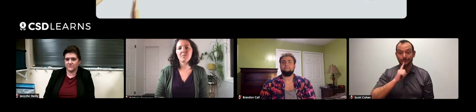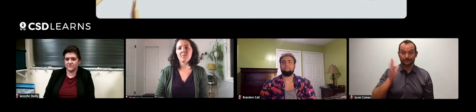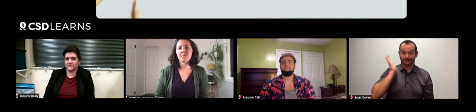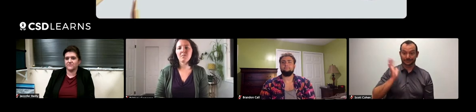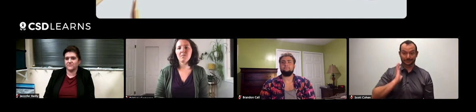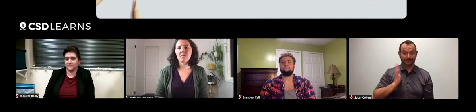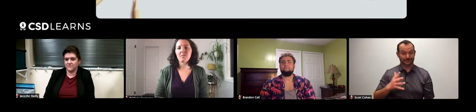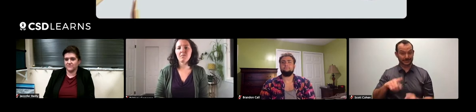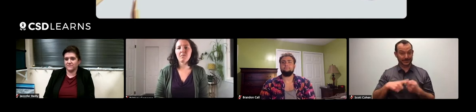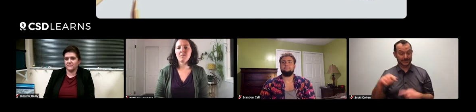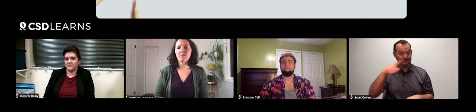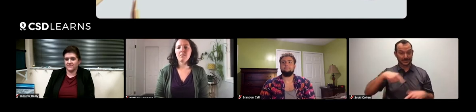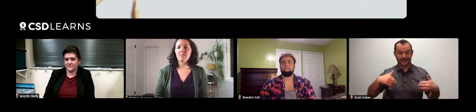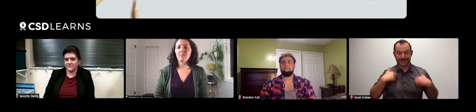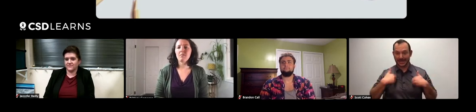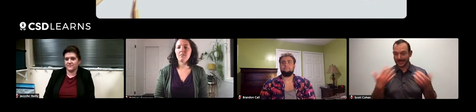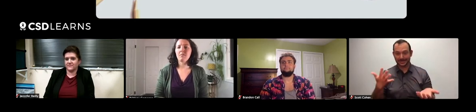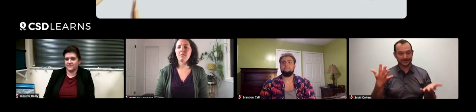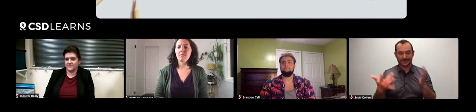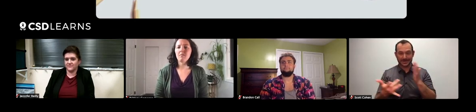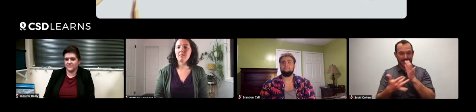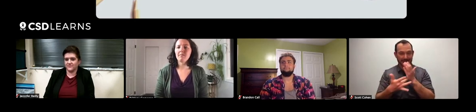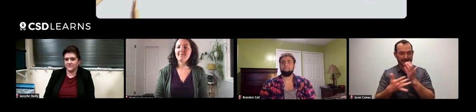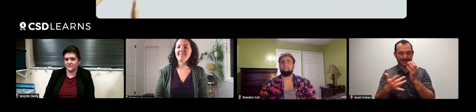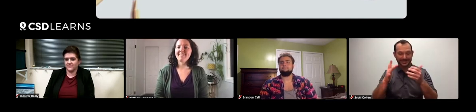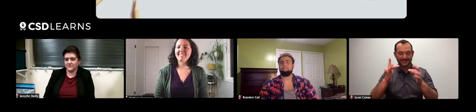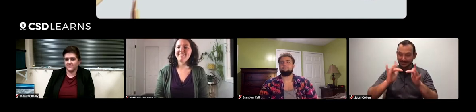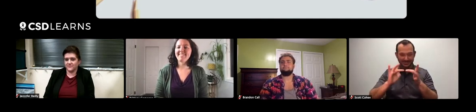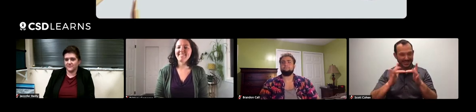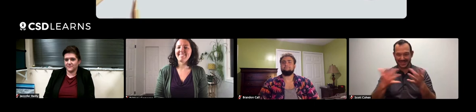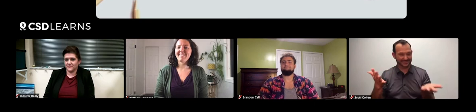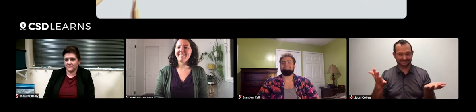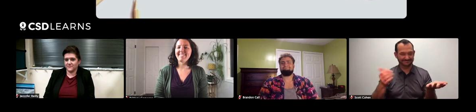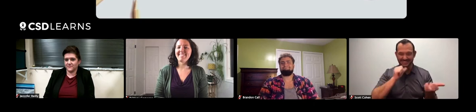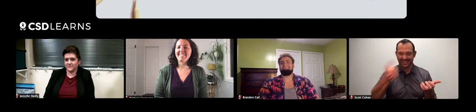You know, actually when we were young we didn't have technology or the internet.